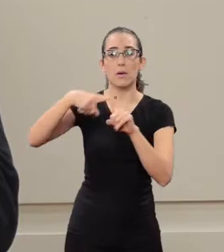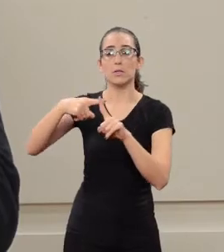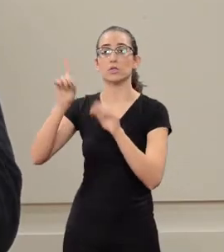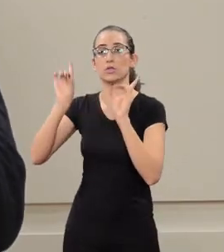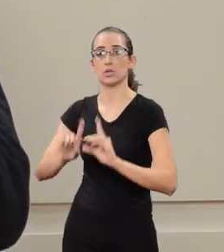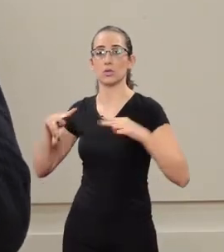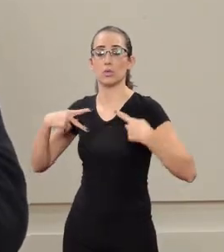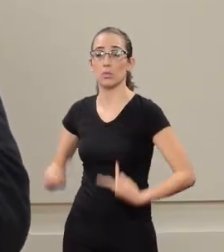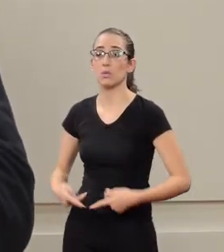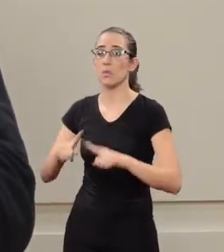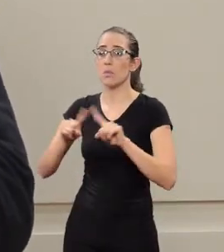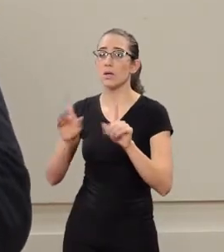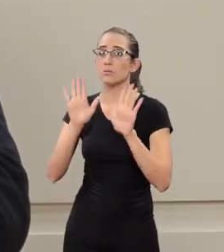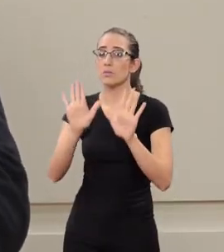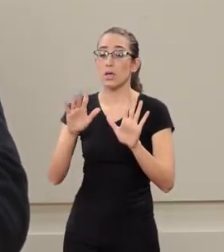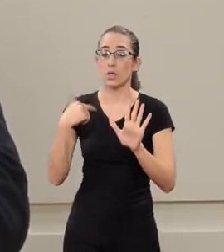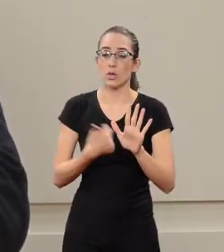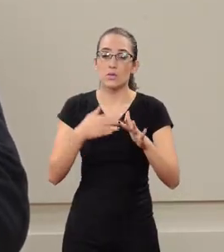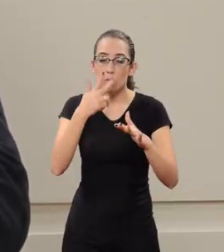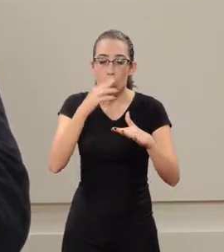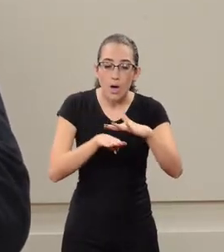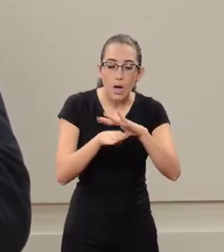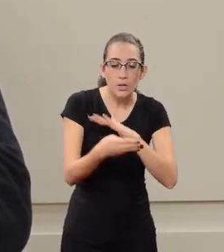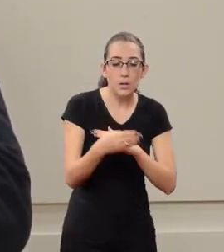it adapts itself to the needs of the community.